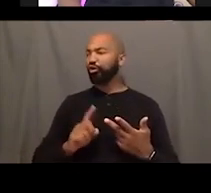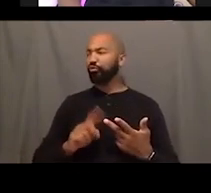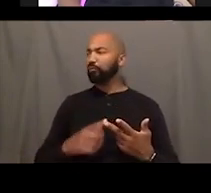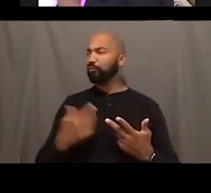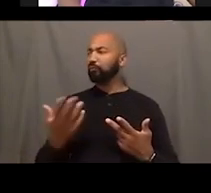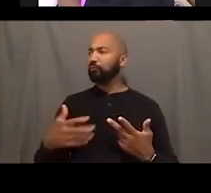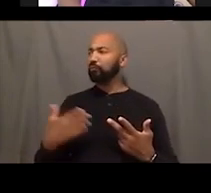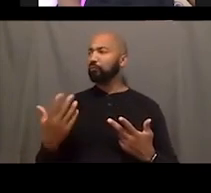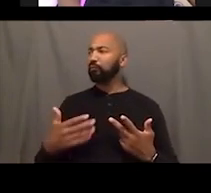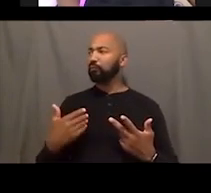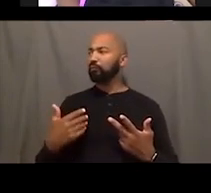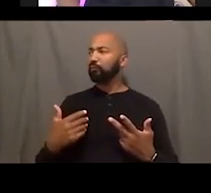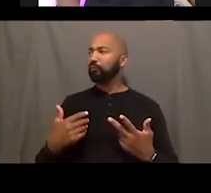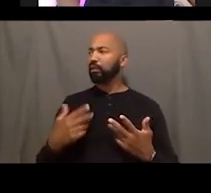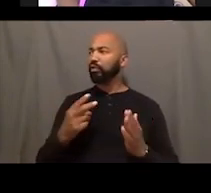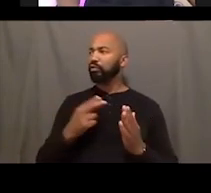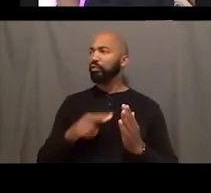I was reading another book I stopped obviously